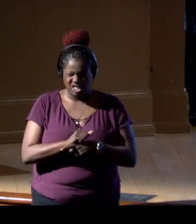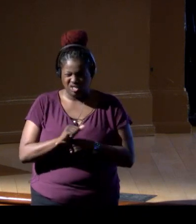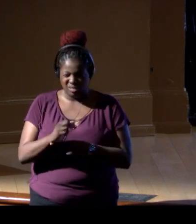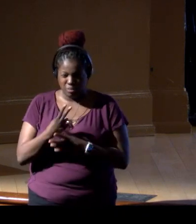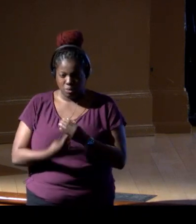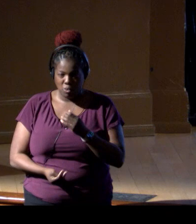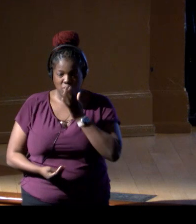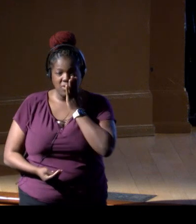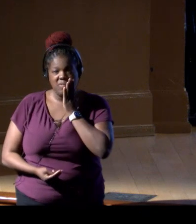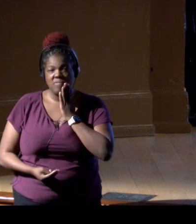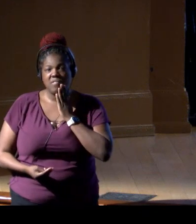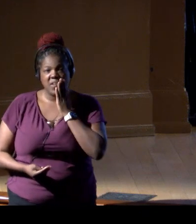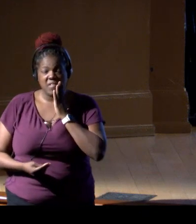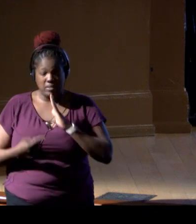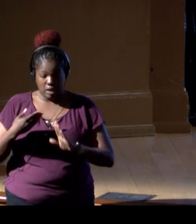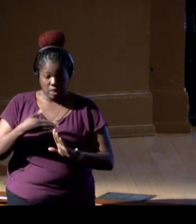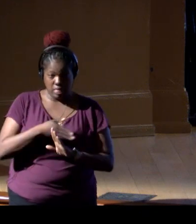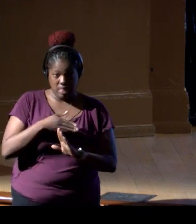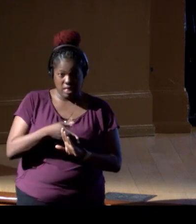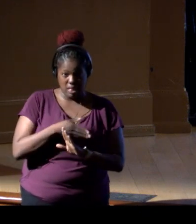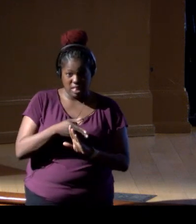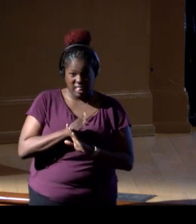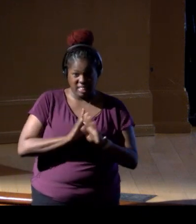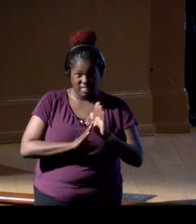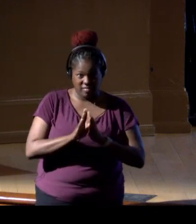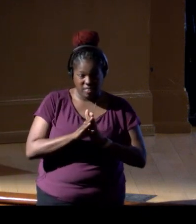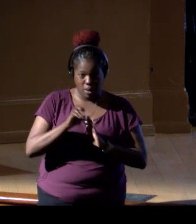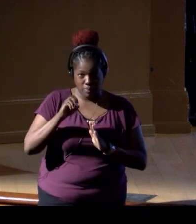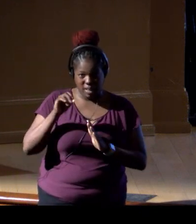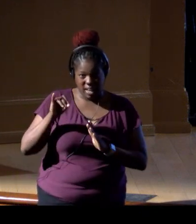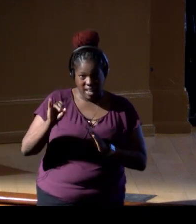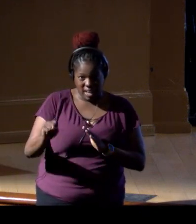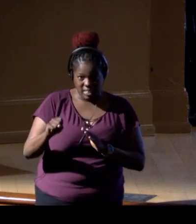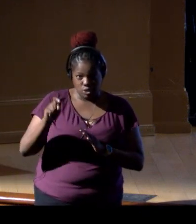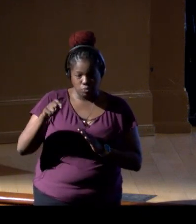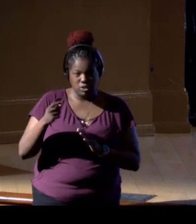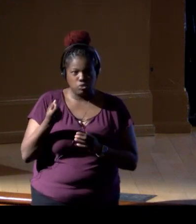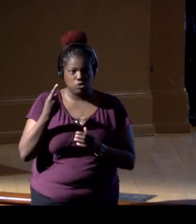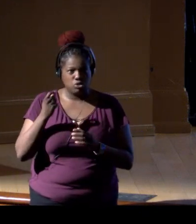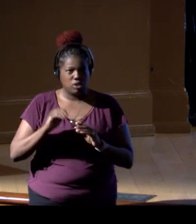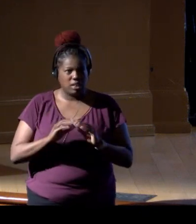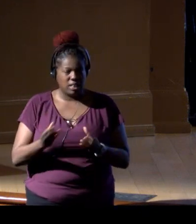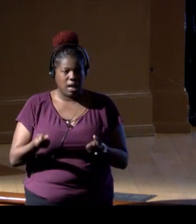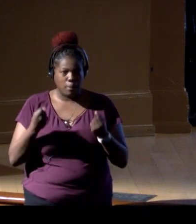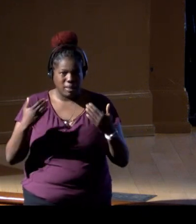So on the pre-side in developing those EISes, we need to understand how many animals are out there.